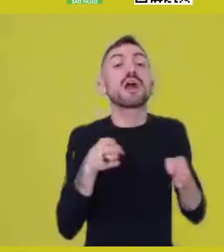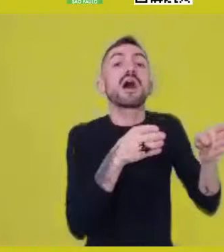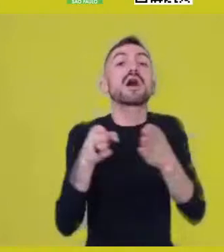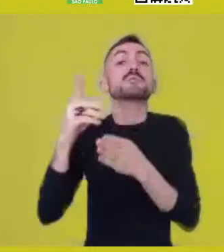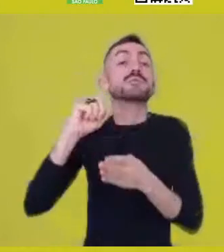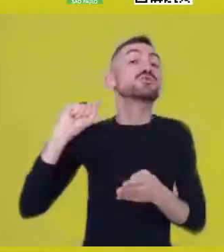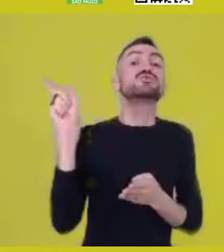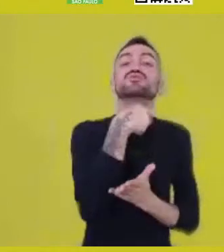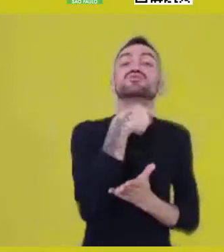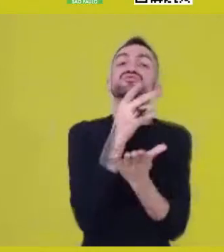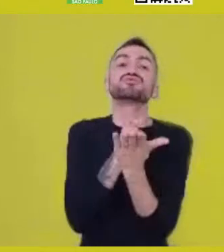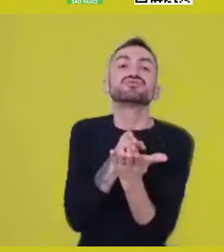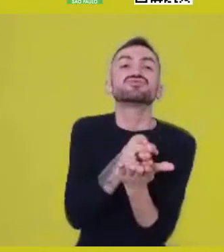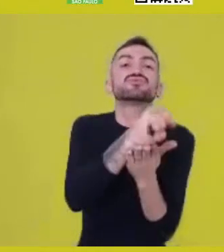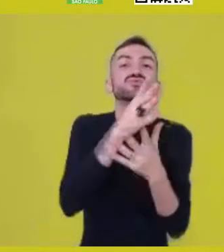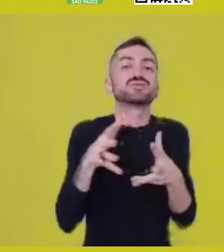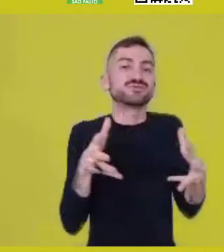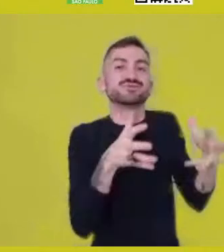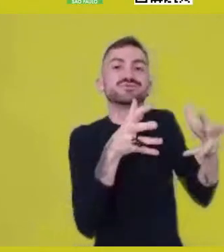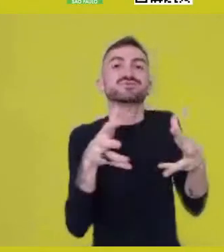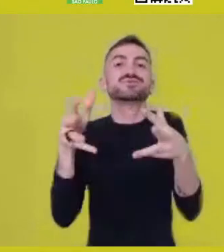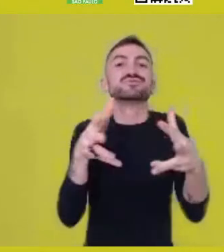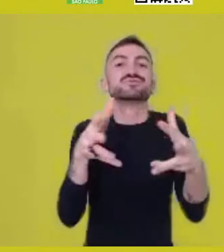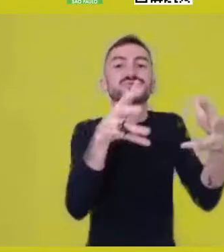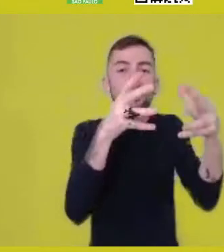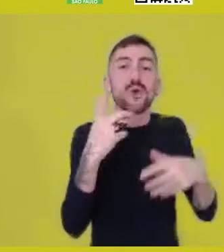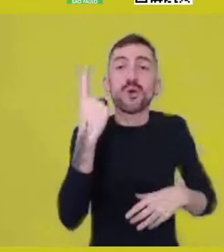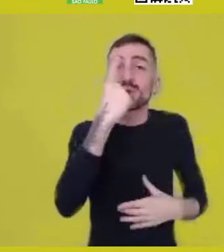So, in order to think a democratic rule-of-law society like ours,